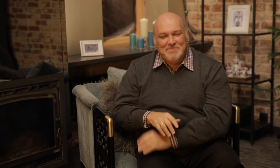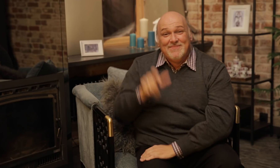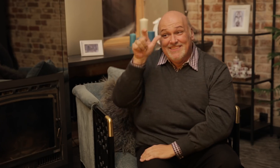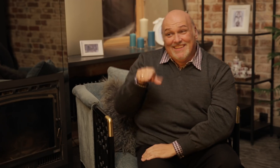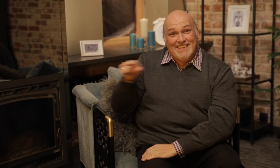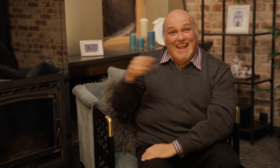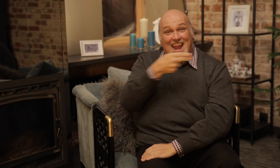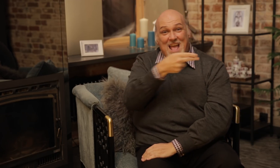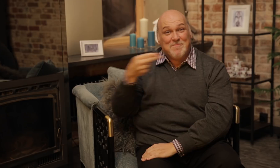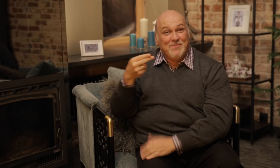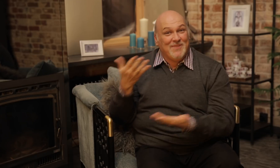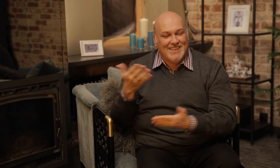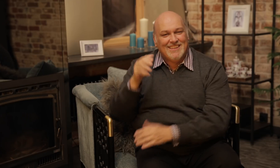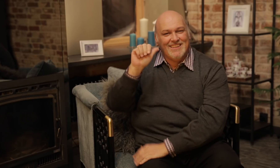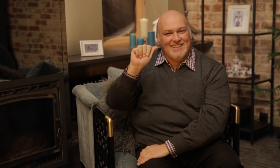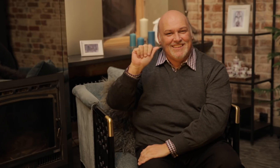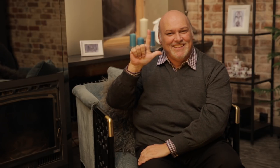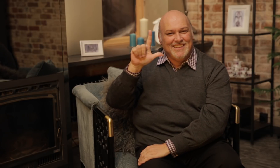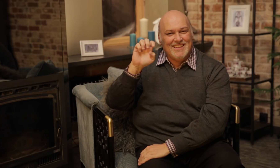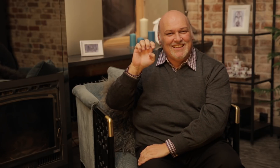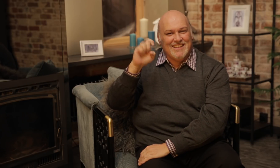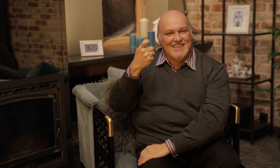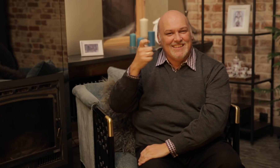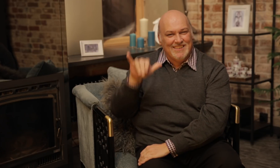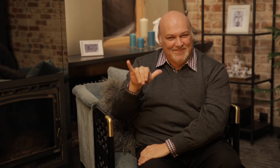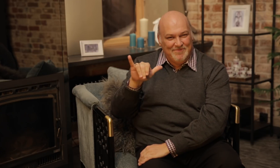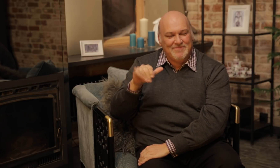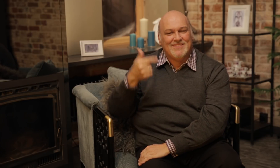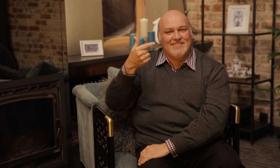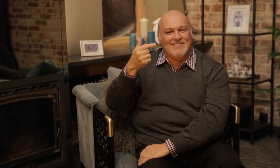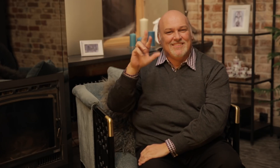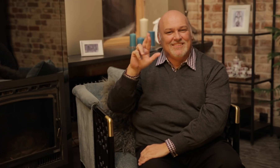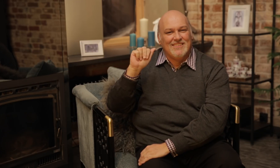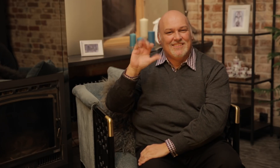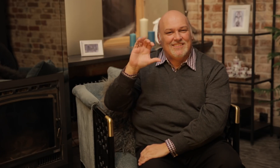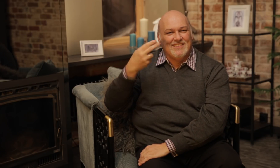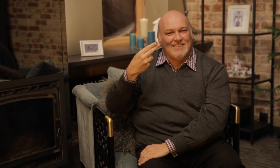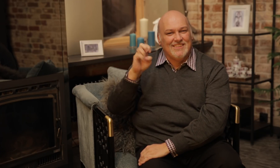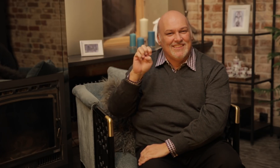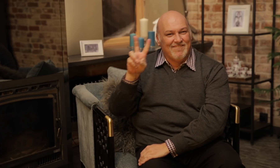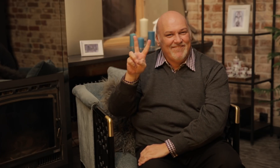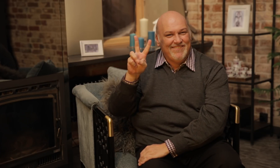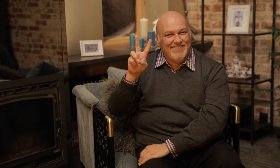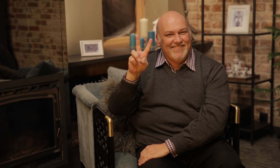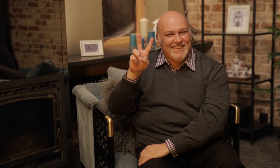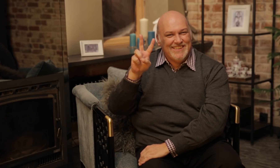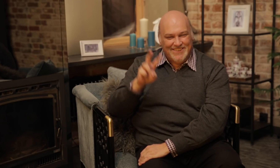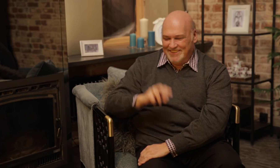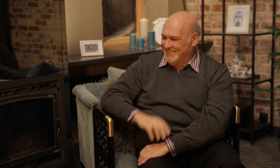His name is Alexy Grachev.